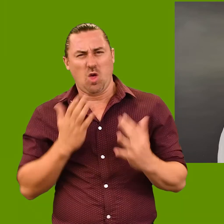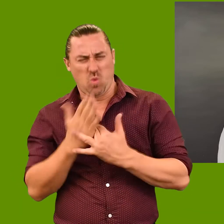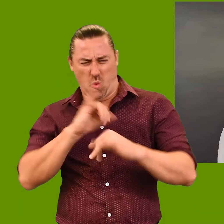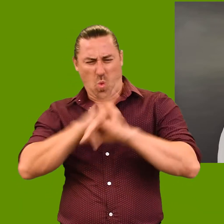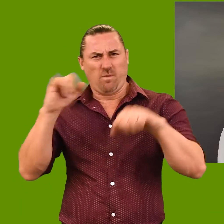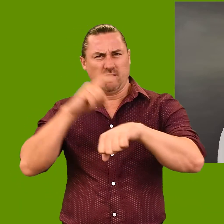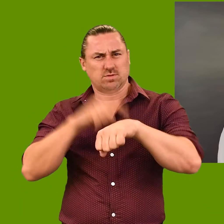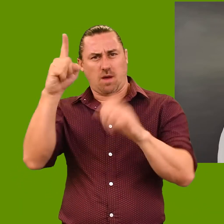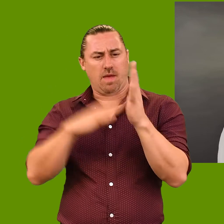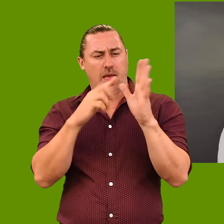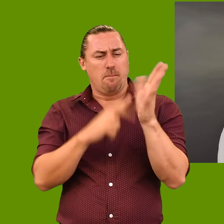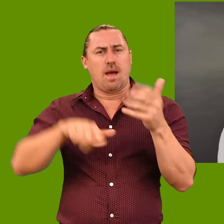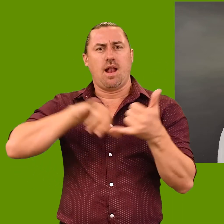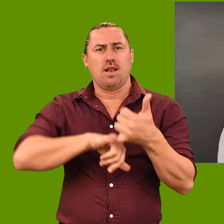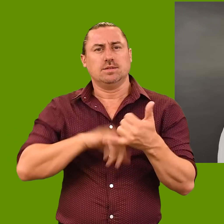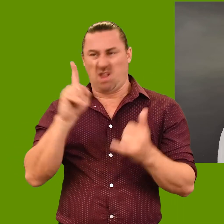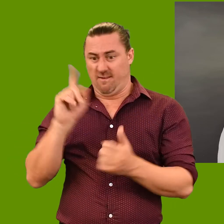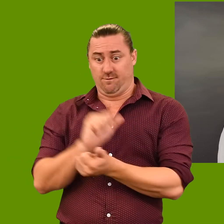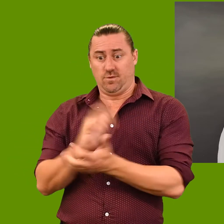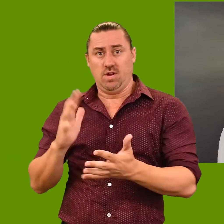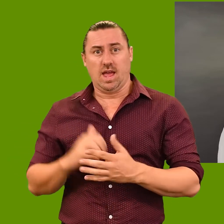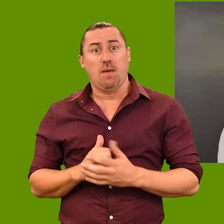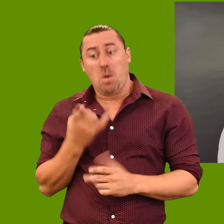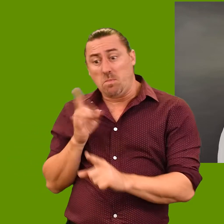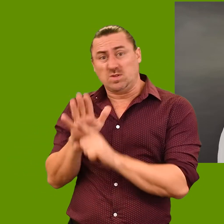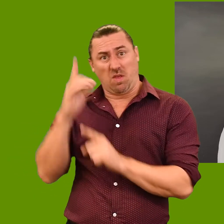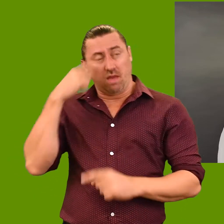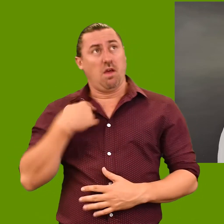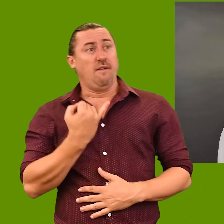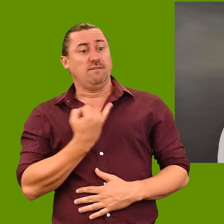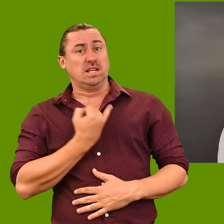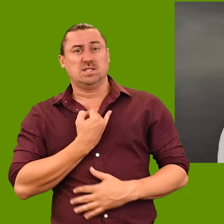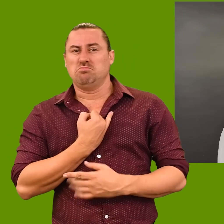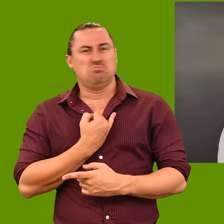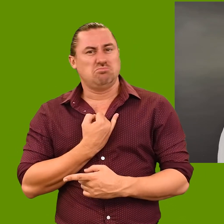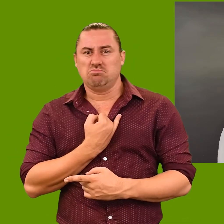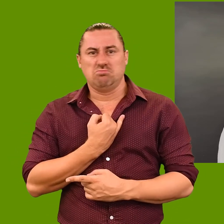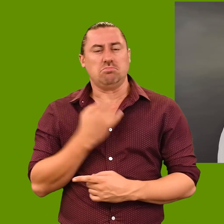who survived a brutal ordeal and is now free. Boochani doesn’t view himself as a victim.